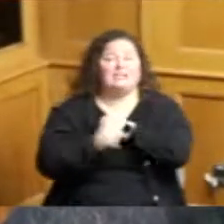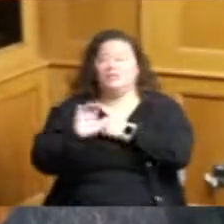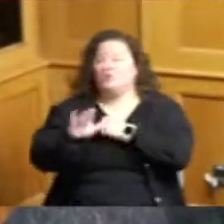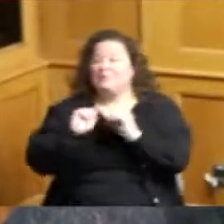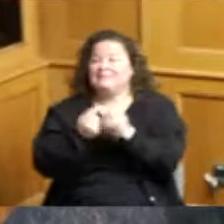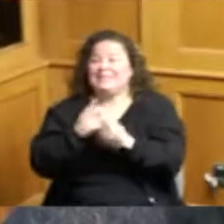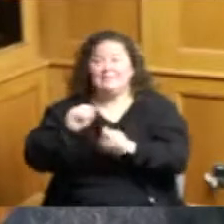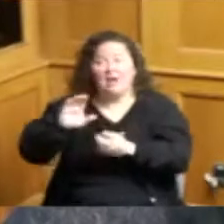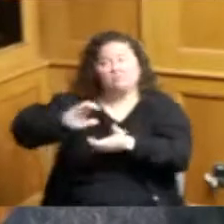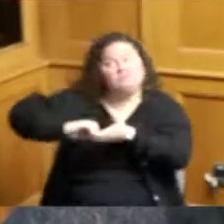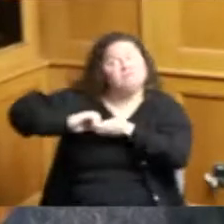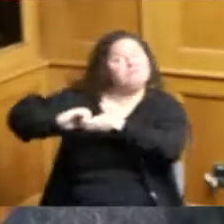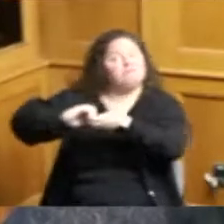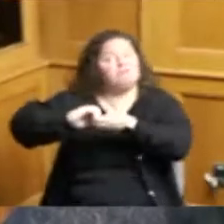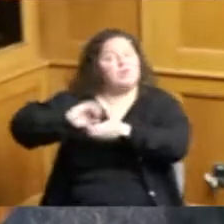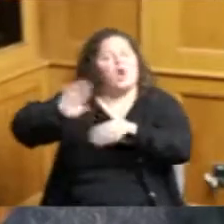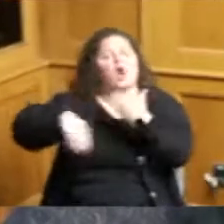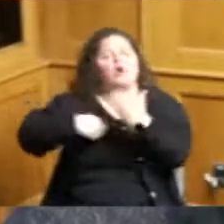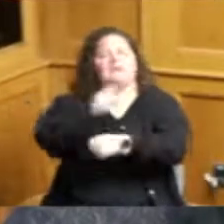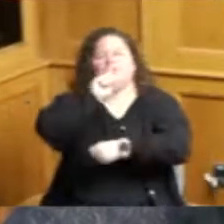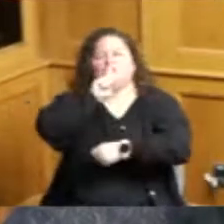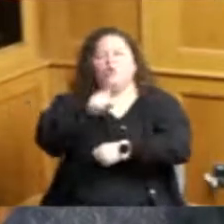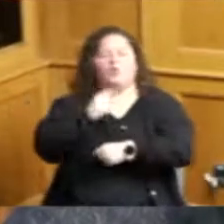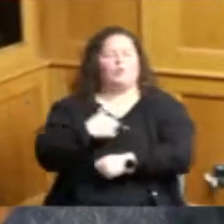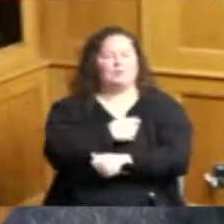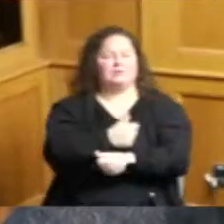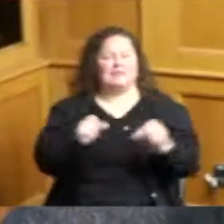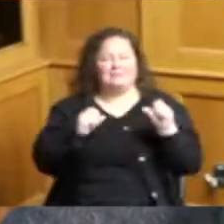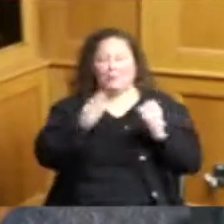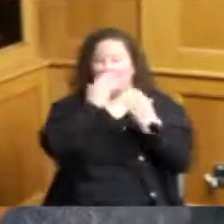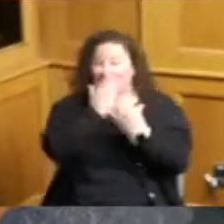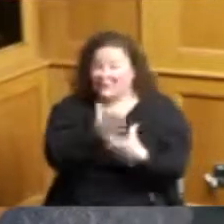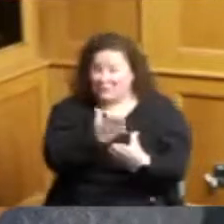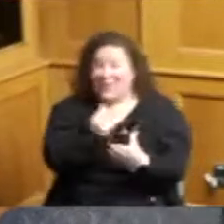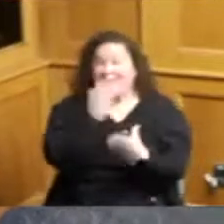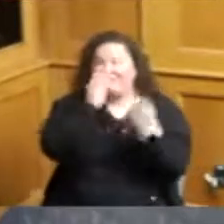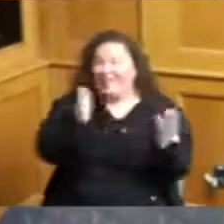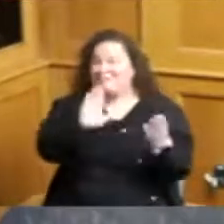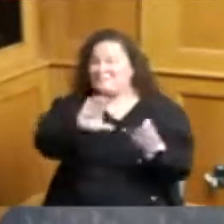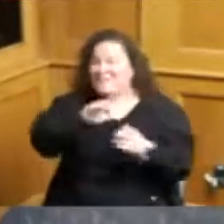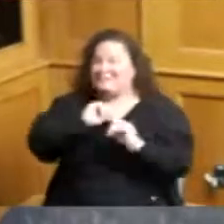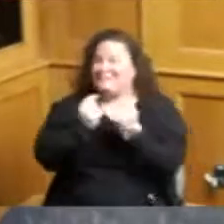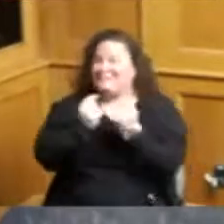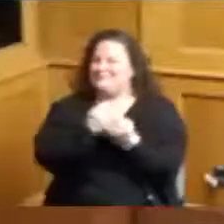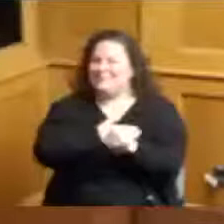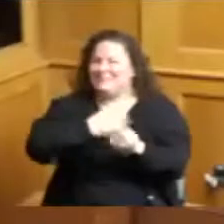you to you and I hope you pass along our thanks to your team as well thank you thank you both yes